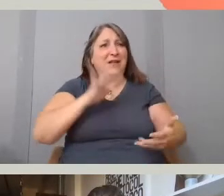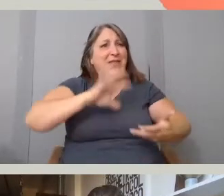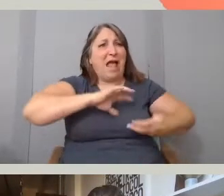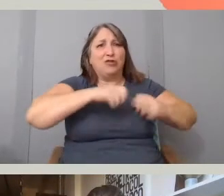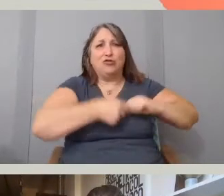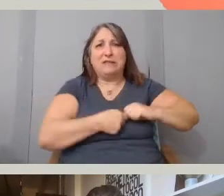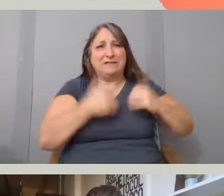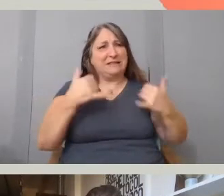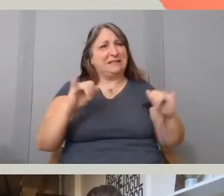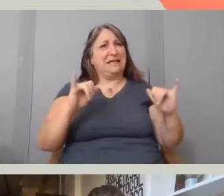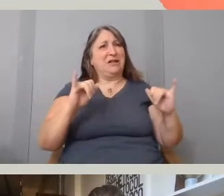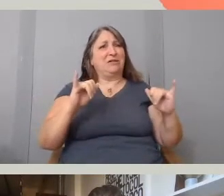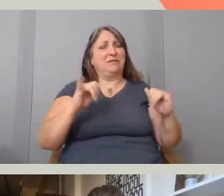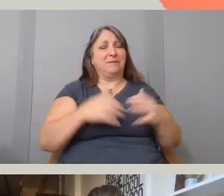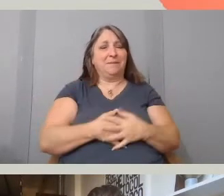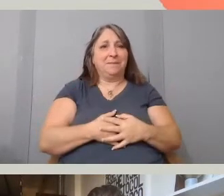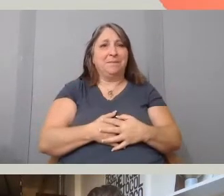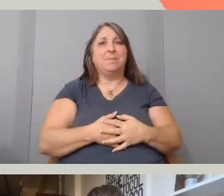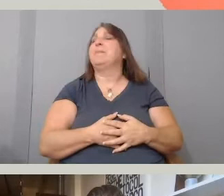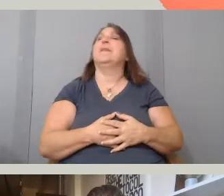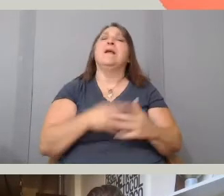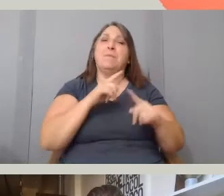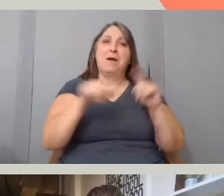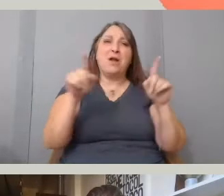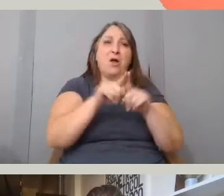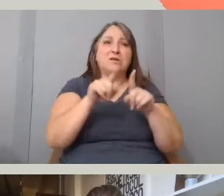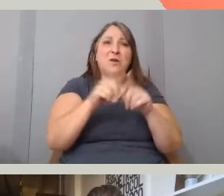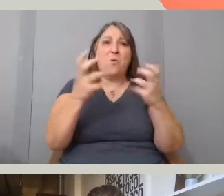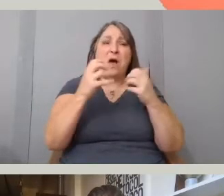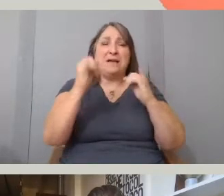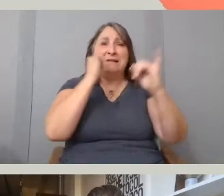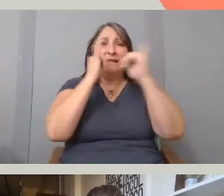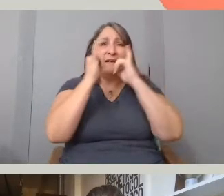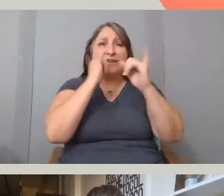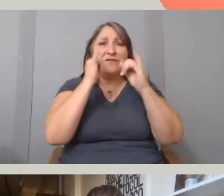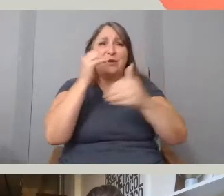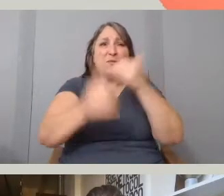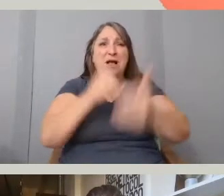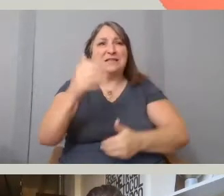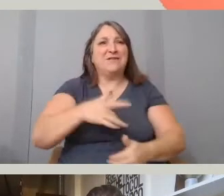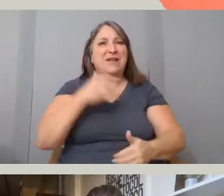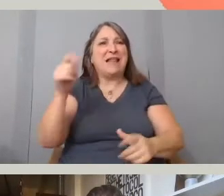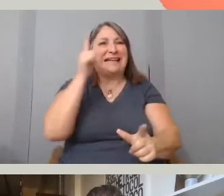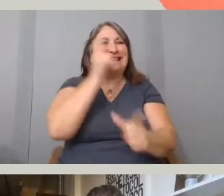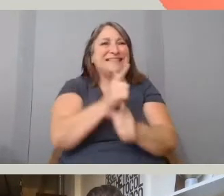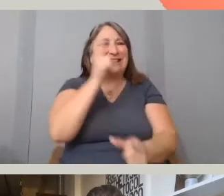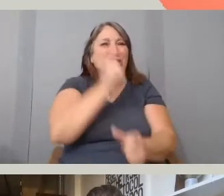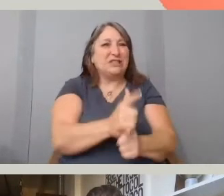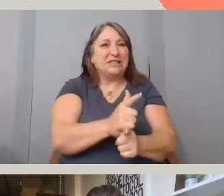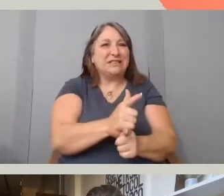but also wanting the interview process to feel like sisters. I got amazing advice from Shinese's stepdad